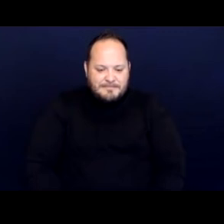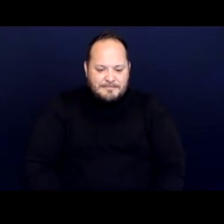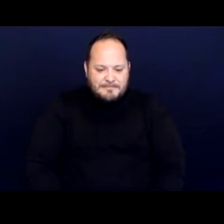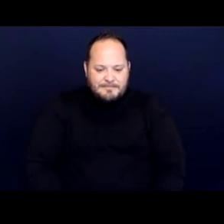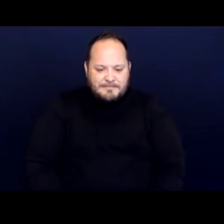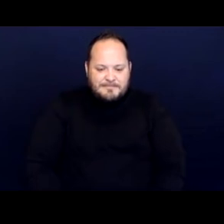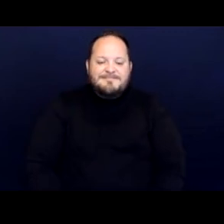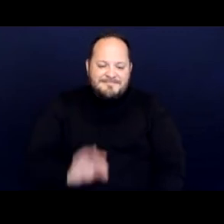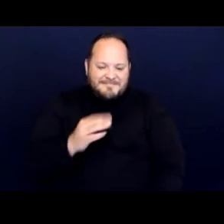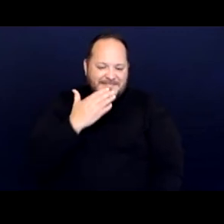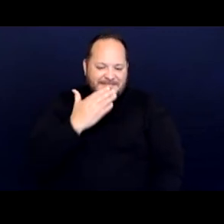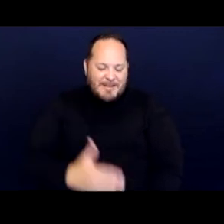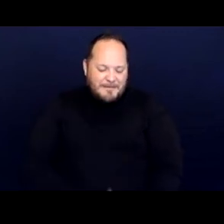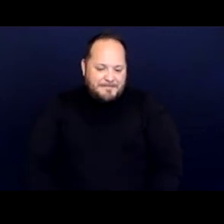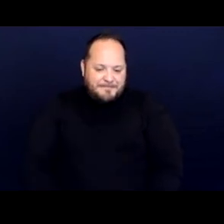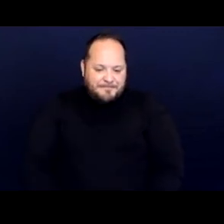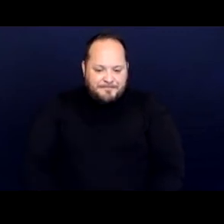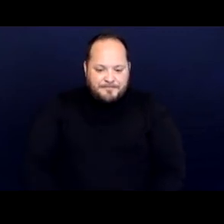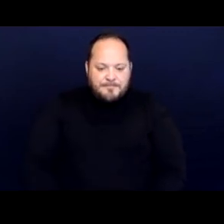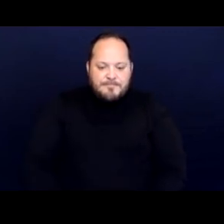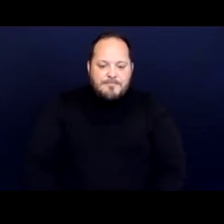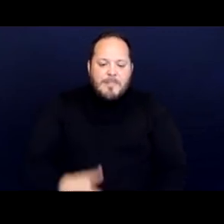Thanks, all right. So a little bit of background facts.